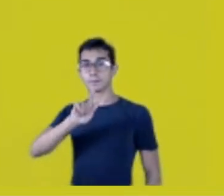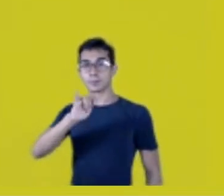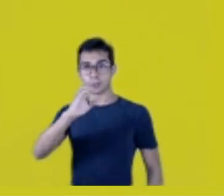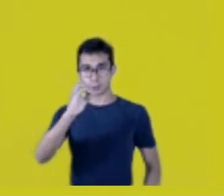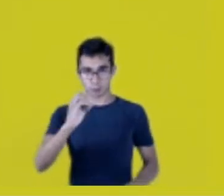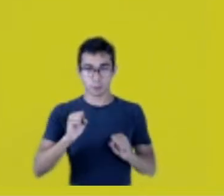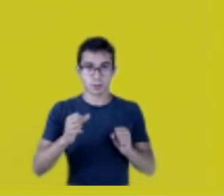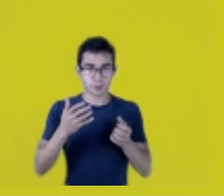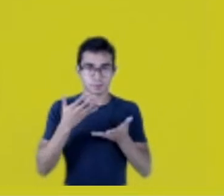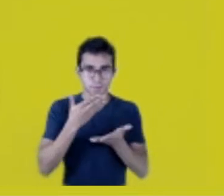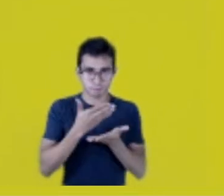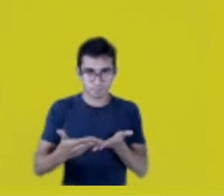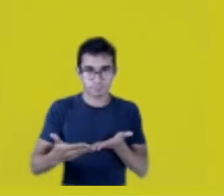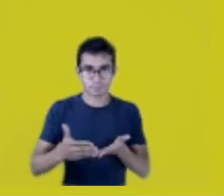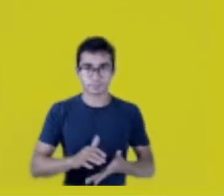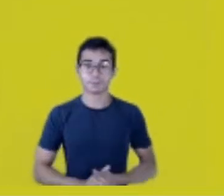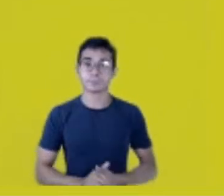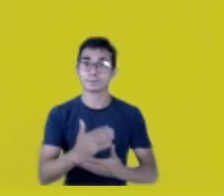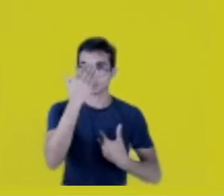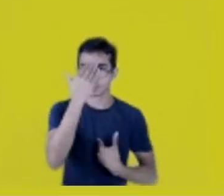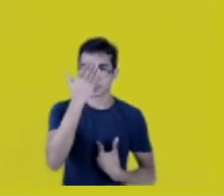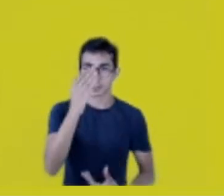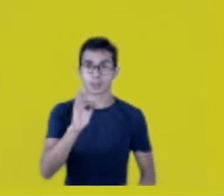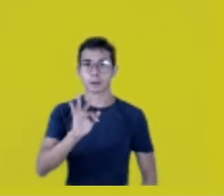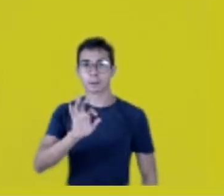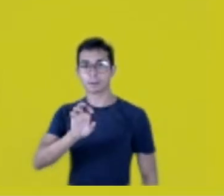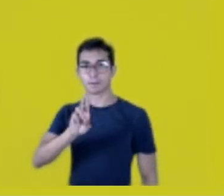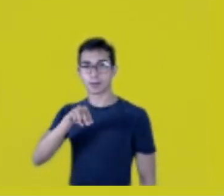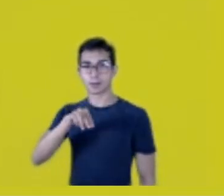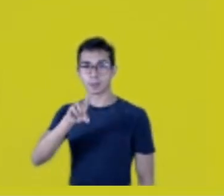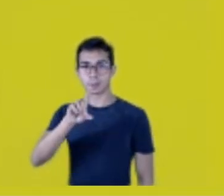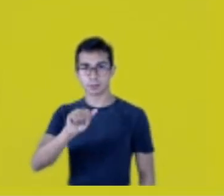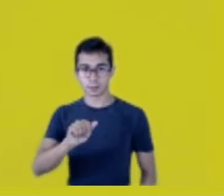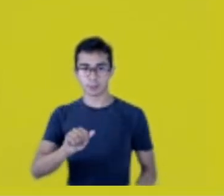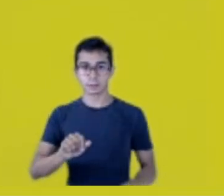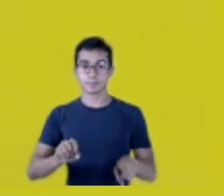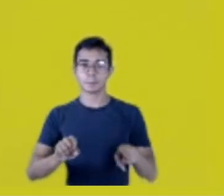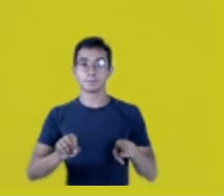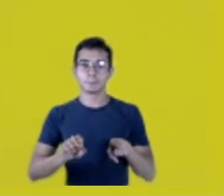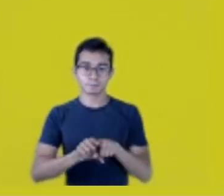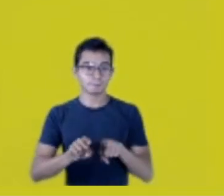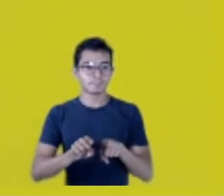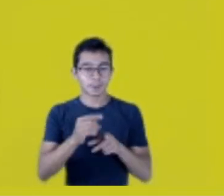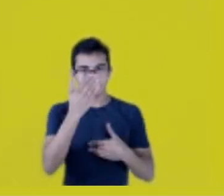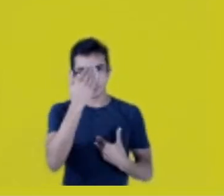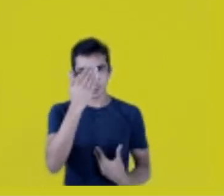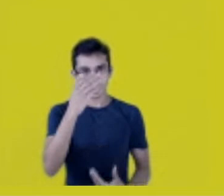Thank you, Fernanda, Márcia and Francy.